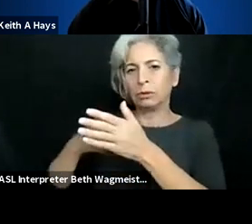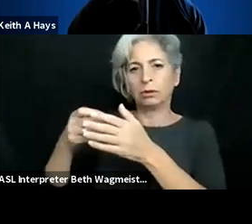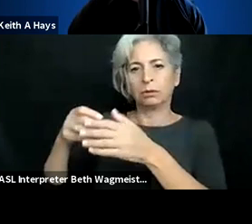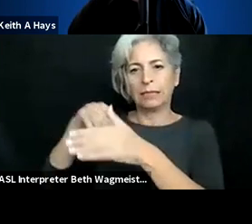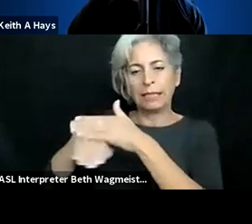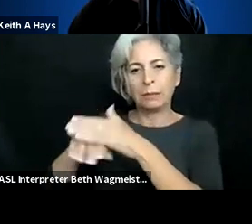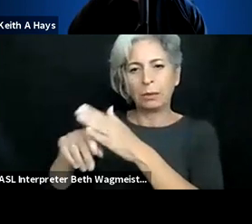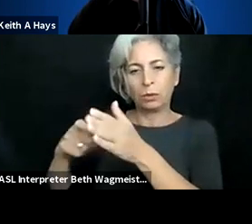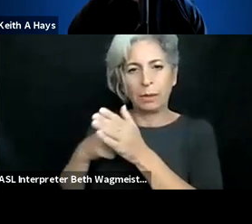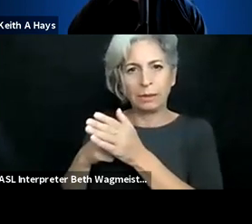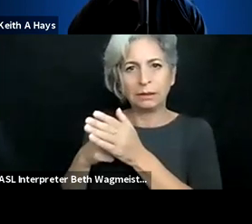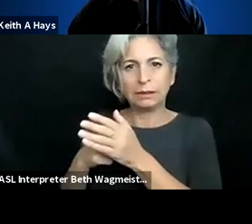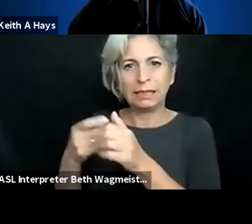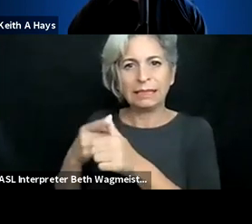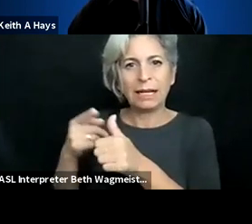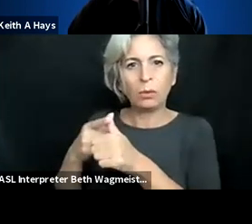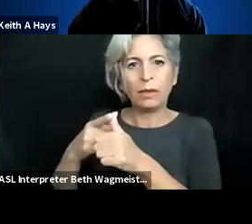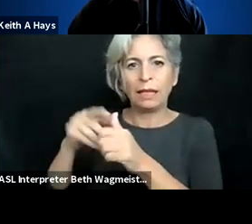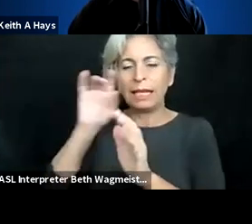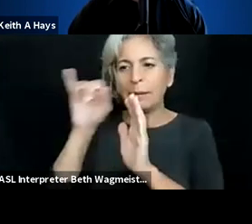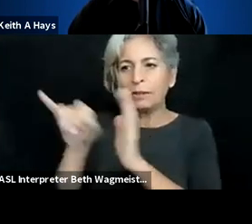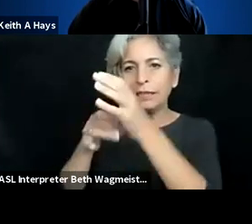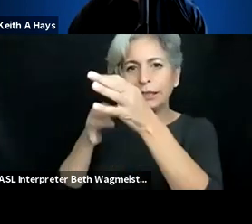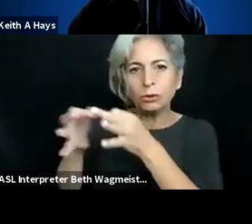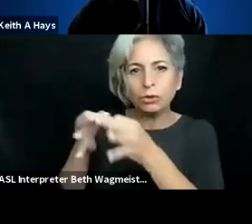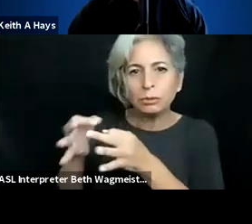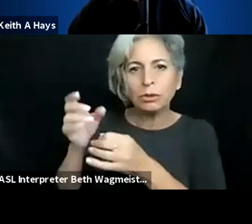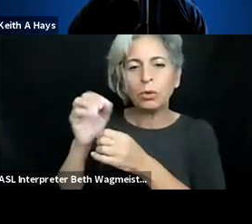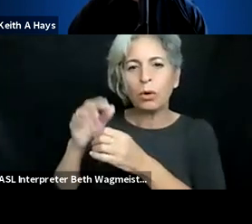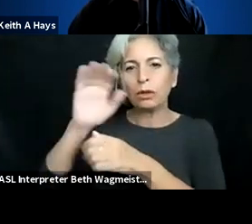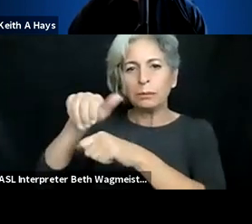where output is sufficient for addressing accessibility built